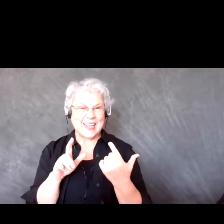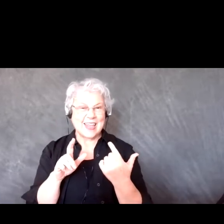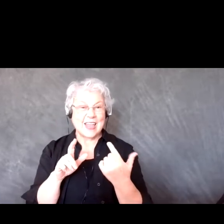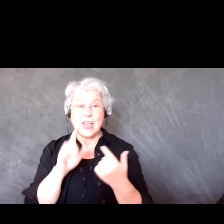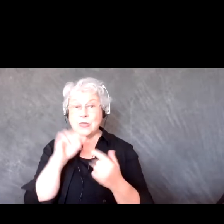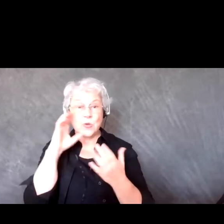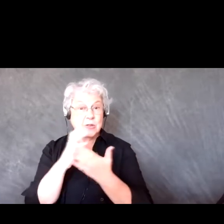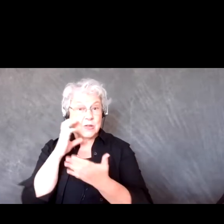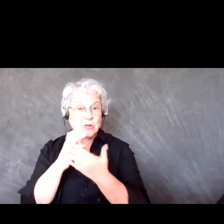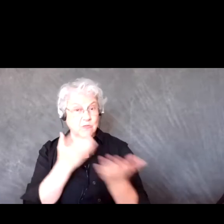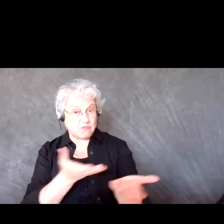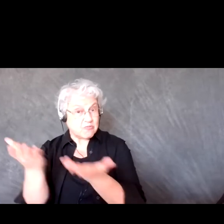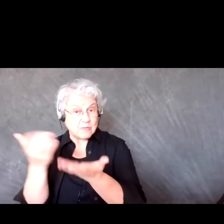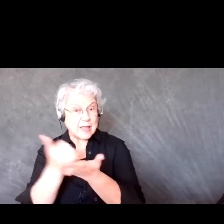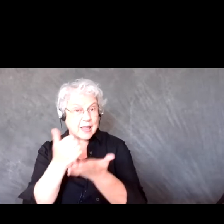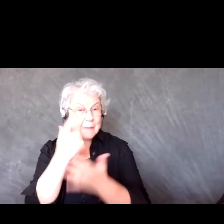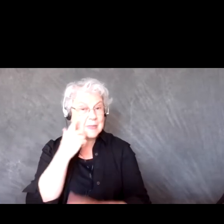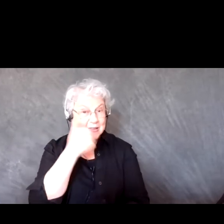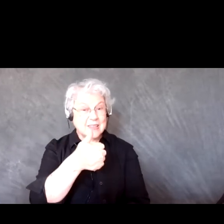If you ever want any kind of information going forward